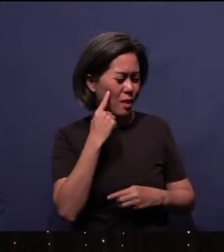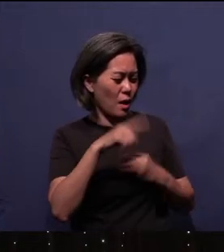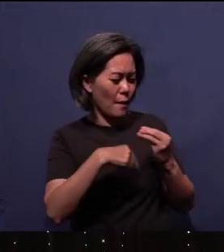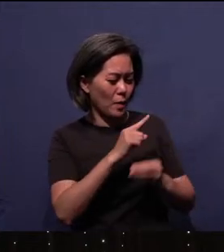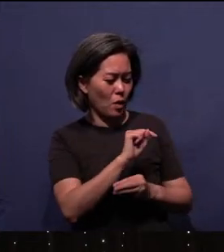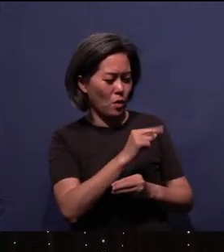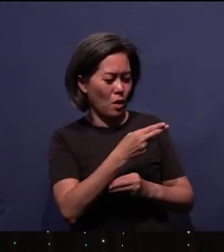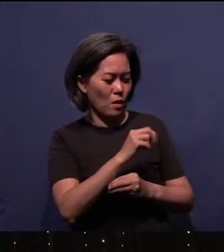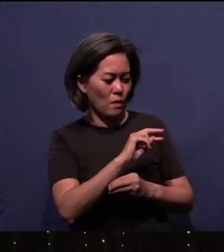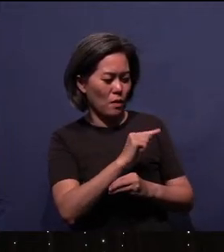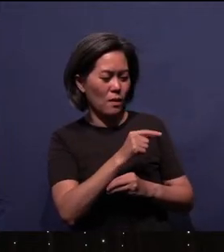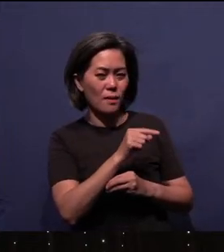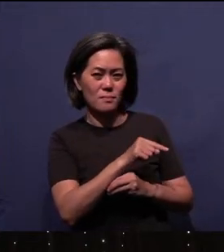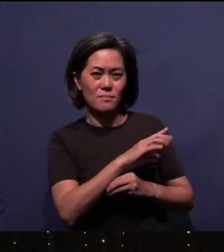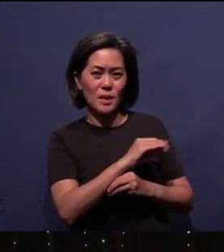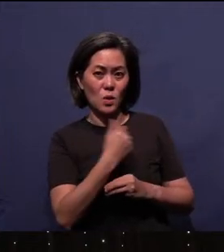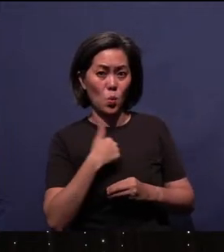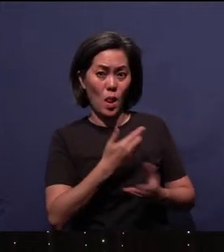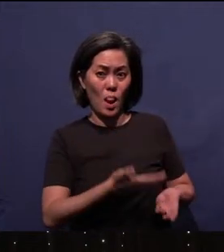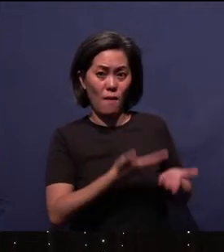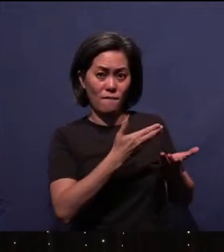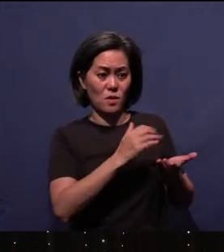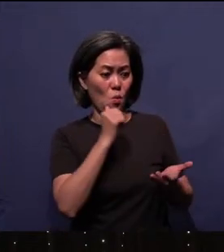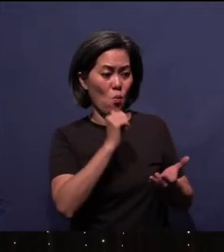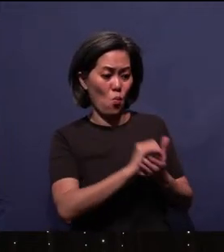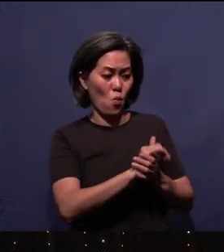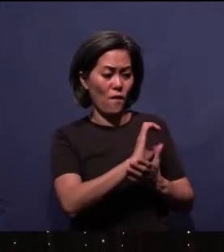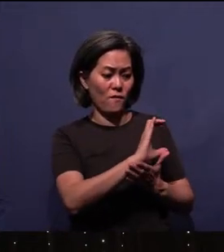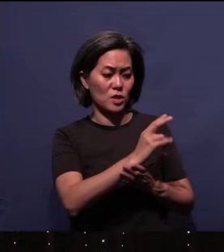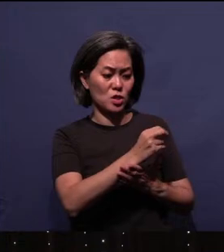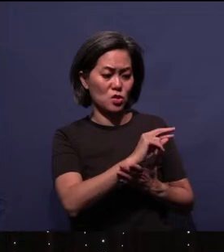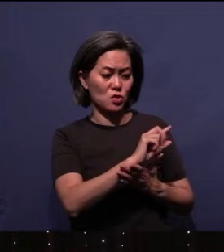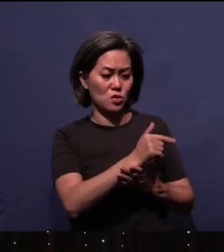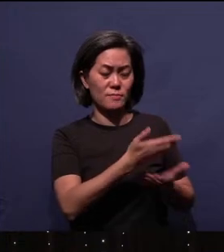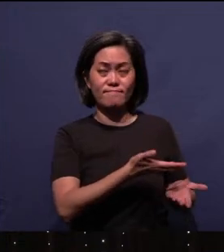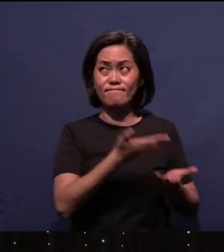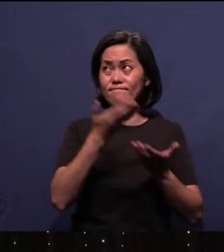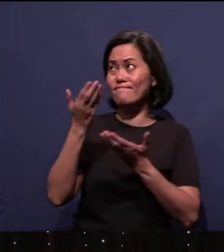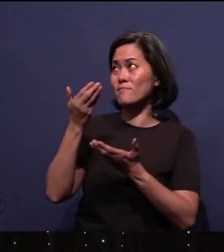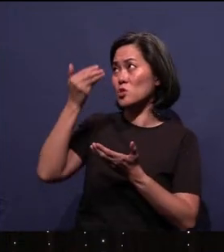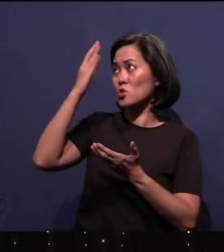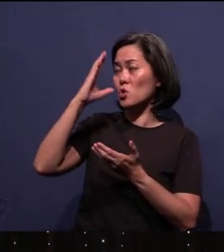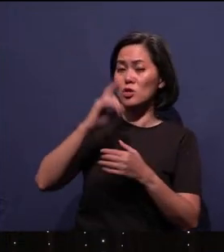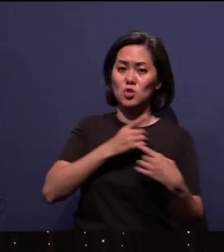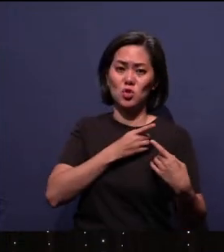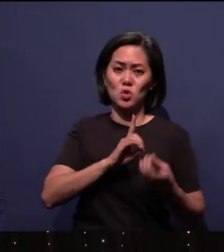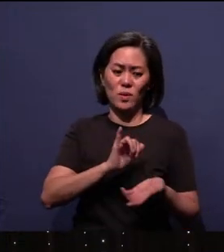we lift up Ching into the Lord's hands in this time of loss and mourning.